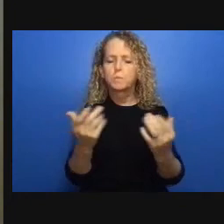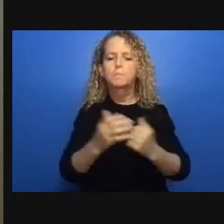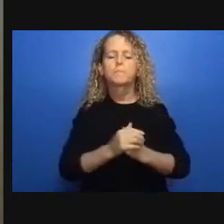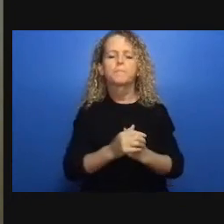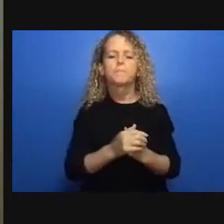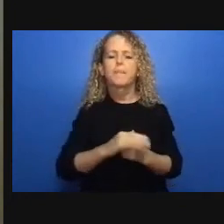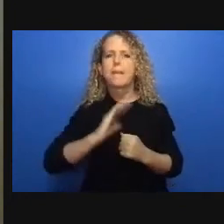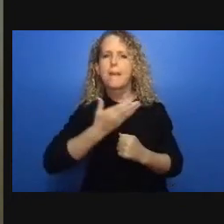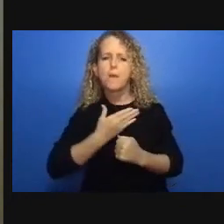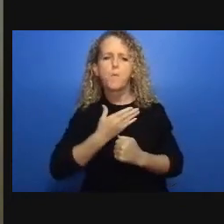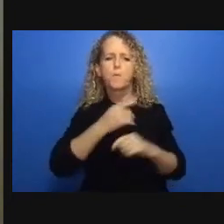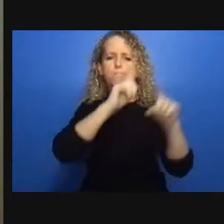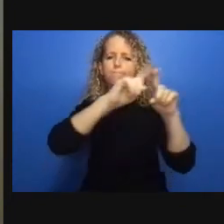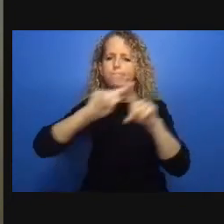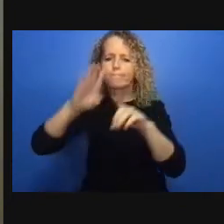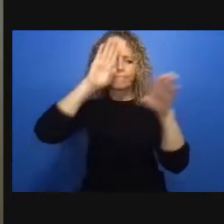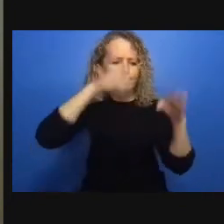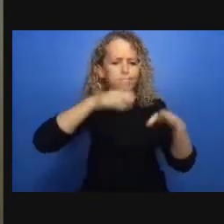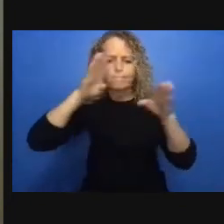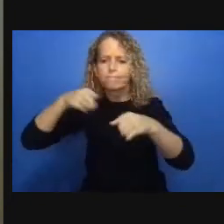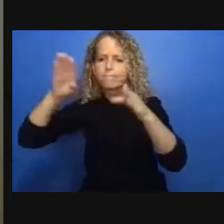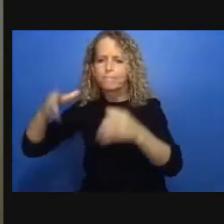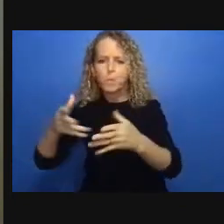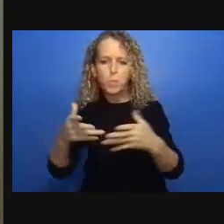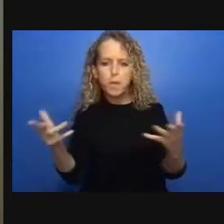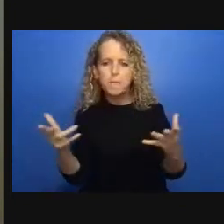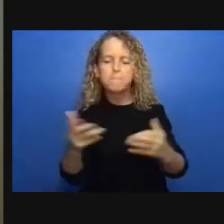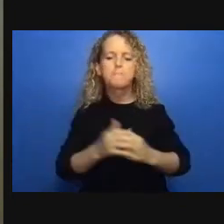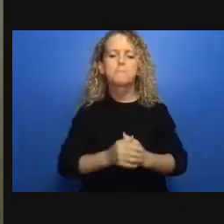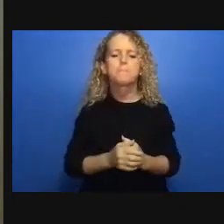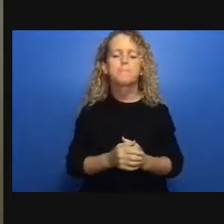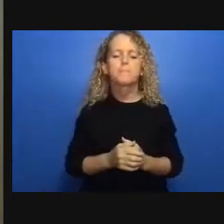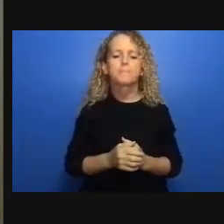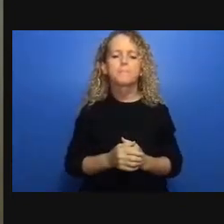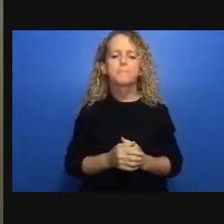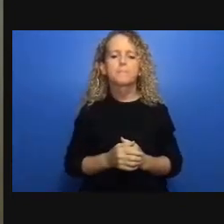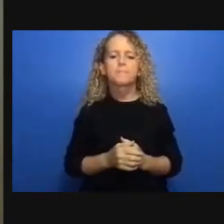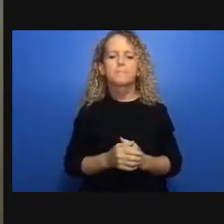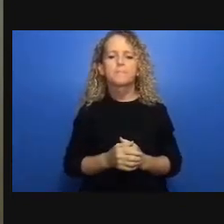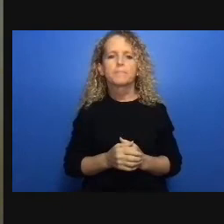and has been a barrier to finding innovative solutions for very complex problems that cannot be